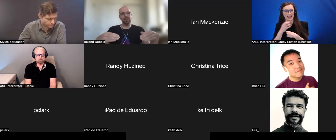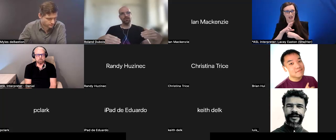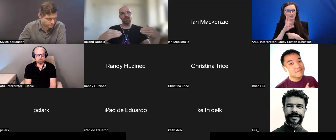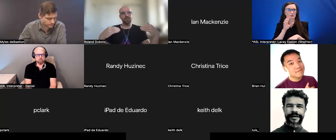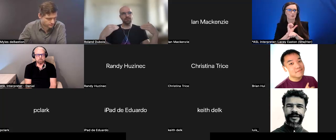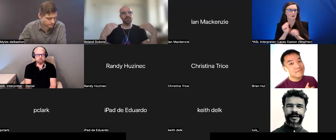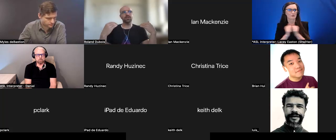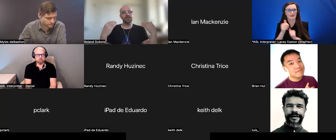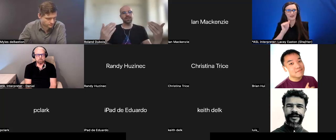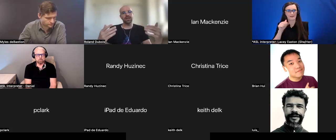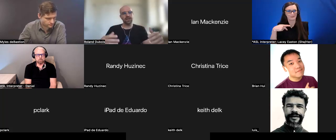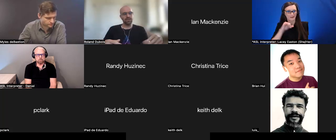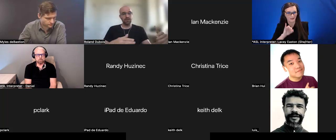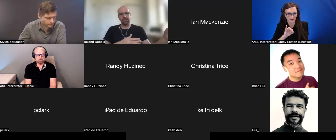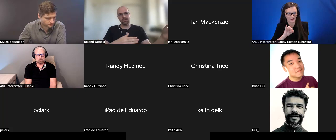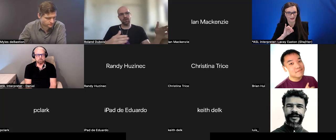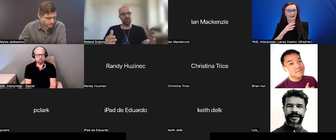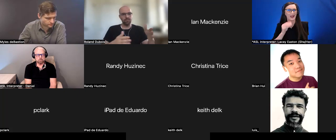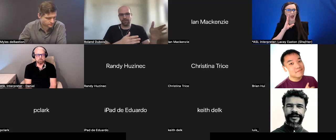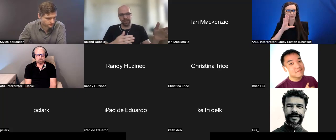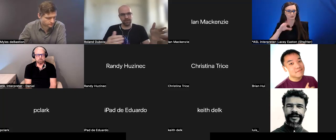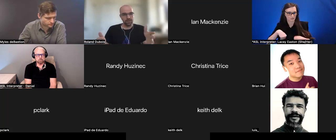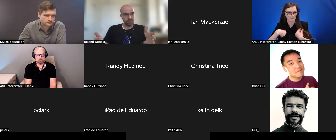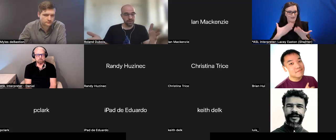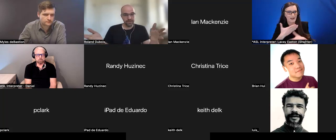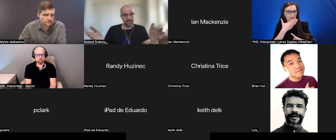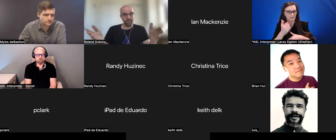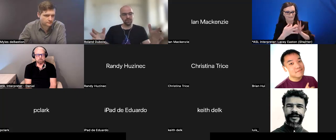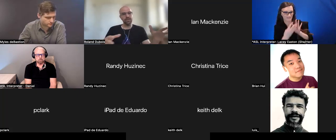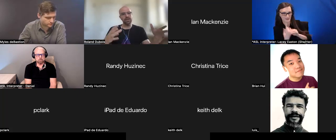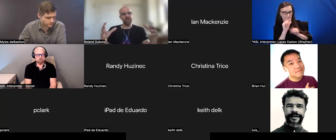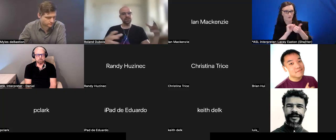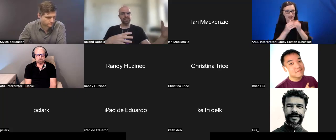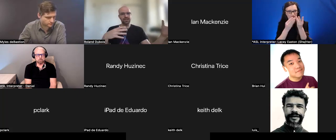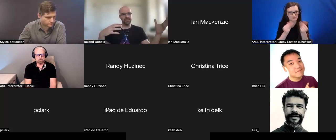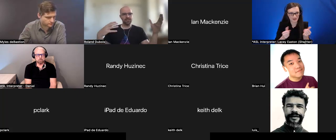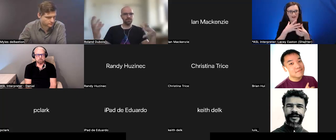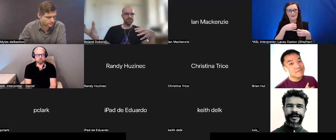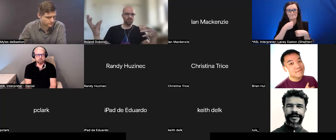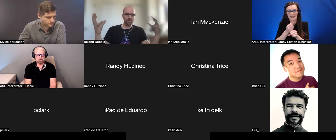Giving them a richer insight on how they improve the software themselves. There's a reason why